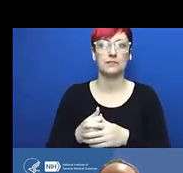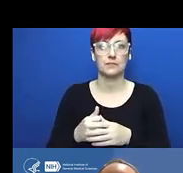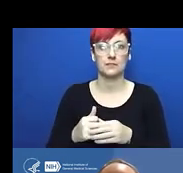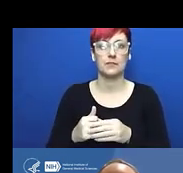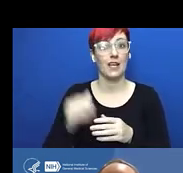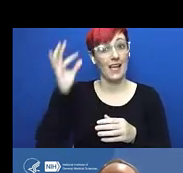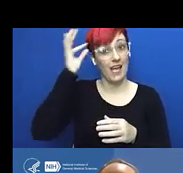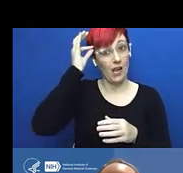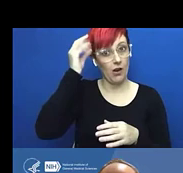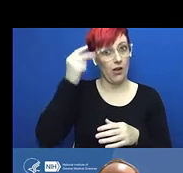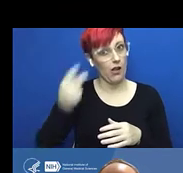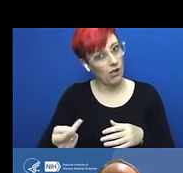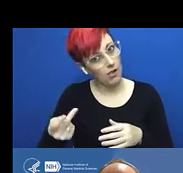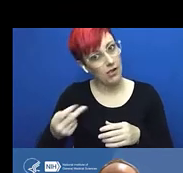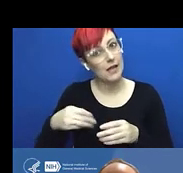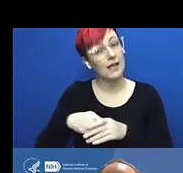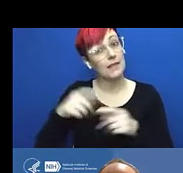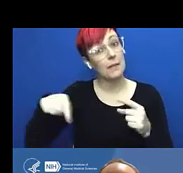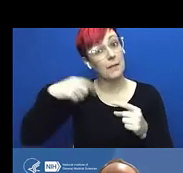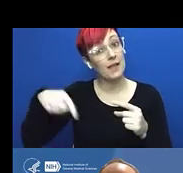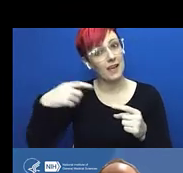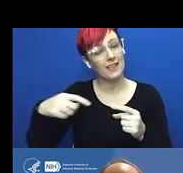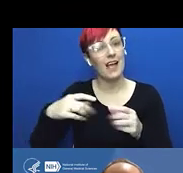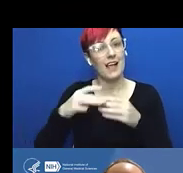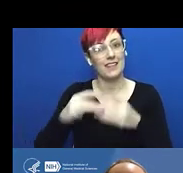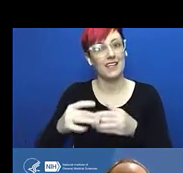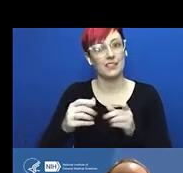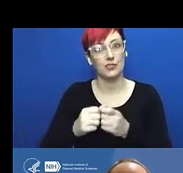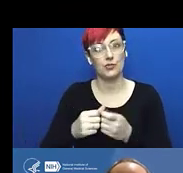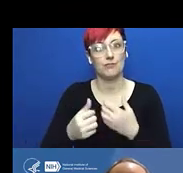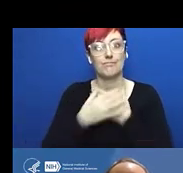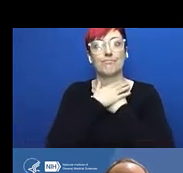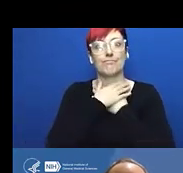in the country and possibly the world for focusing on evidence